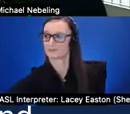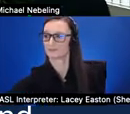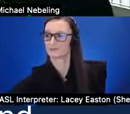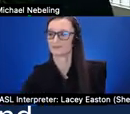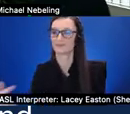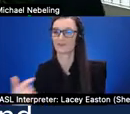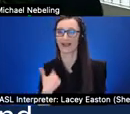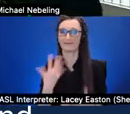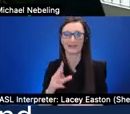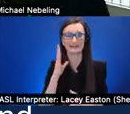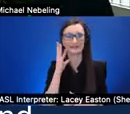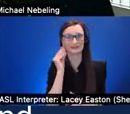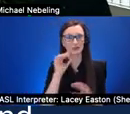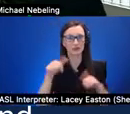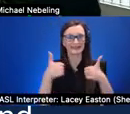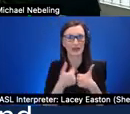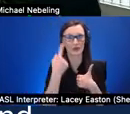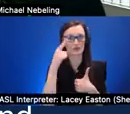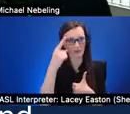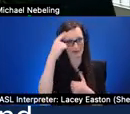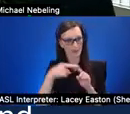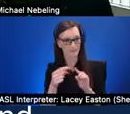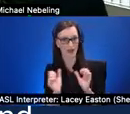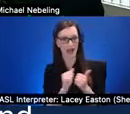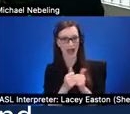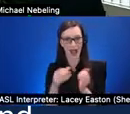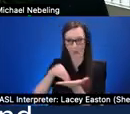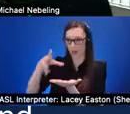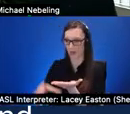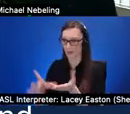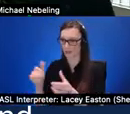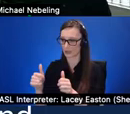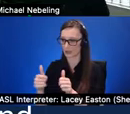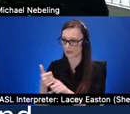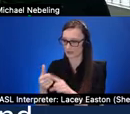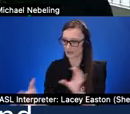uh you know having a learner simply drop off of a learning experience because their bandwidth